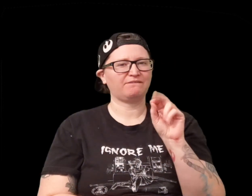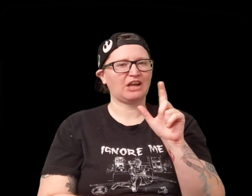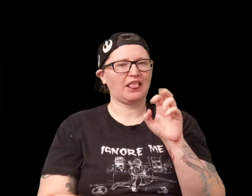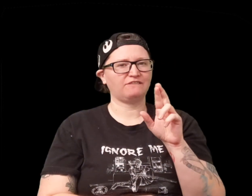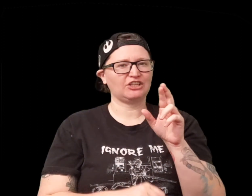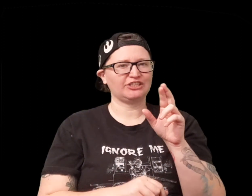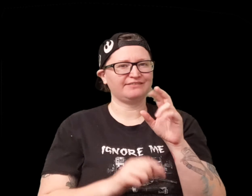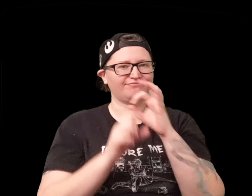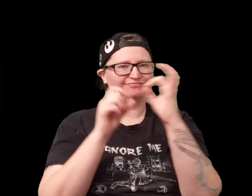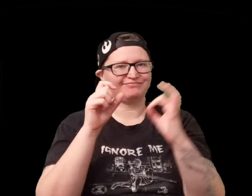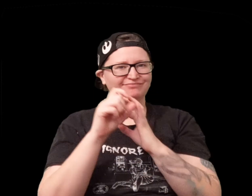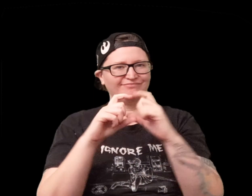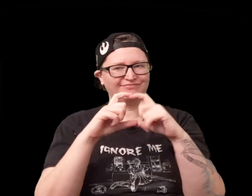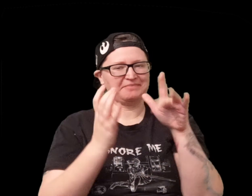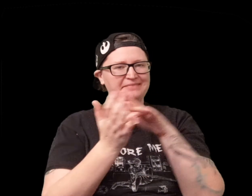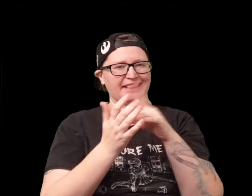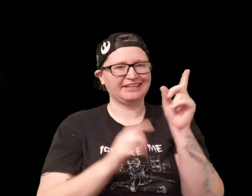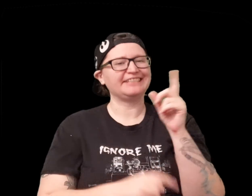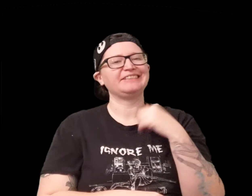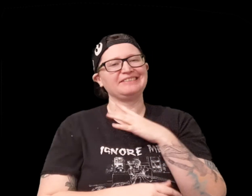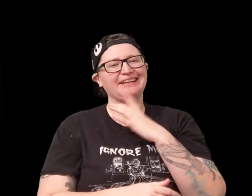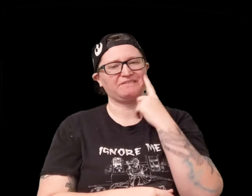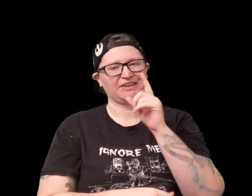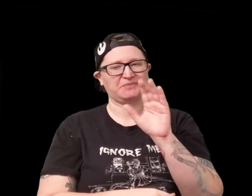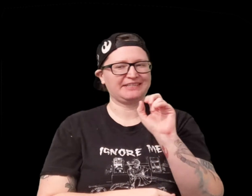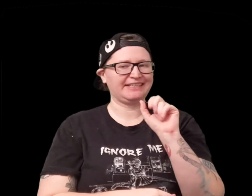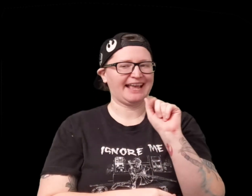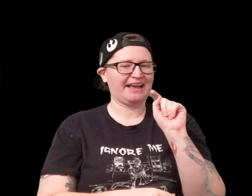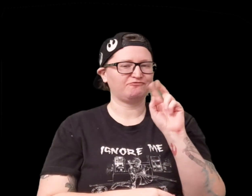I like that it has like the revolver image in the middle i think that was really cool